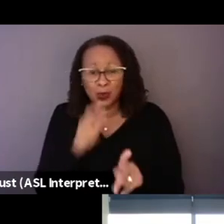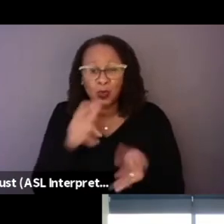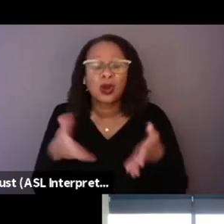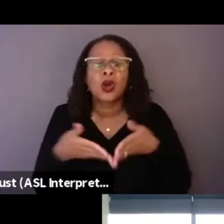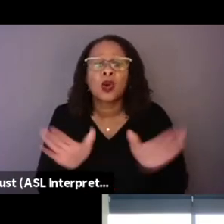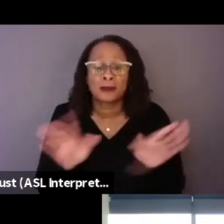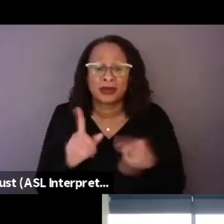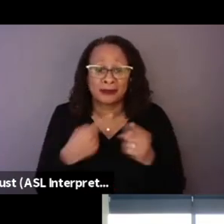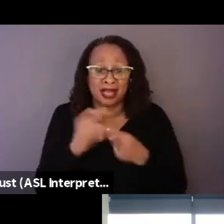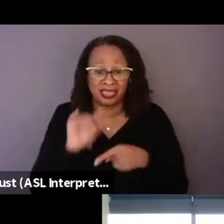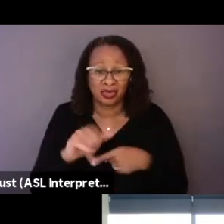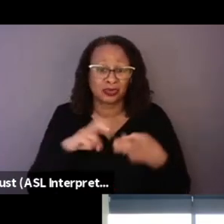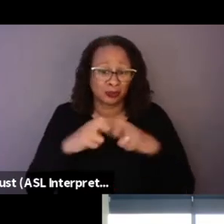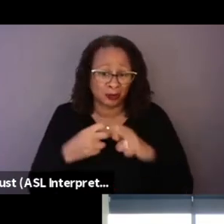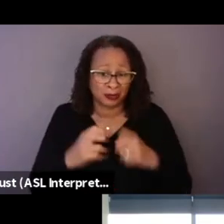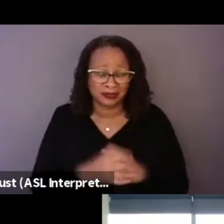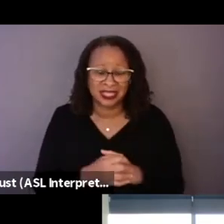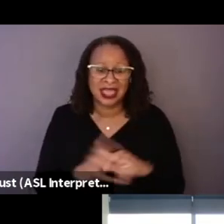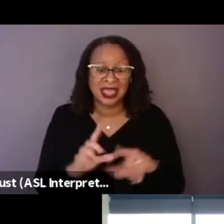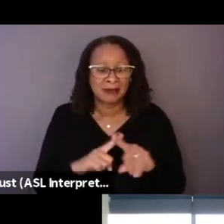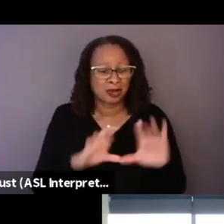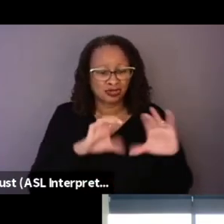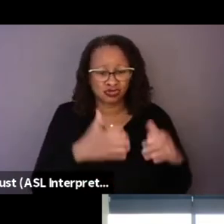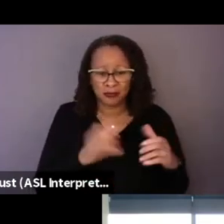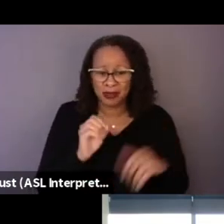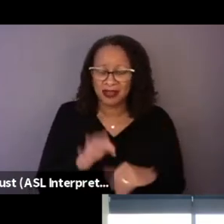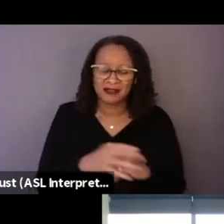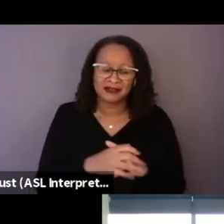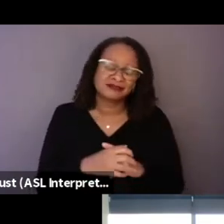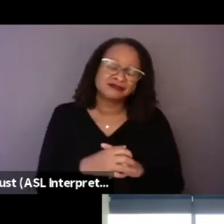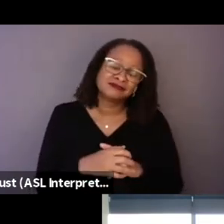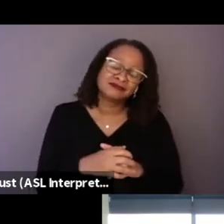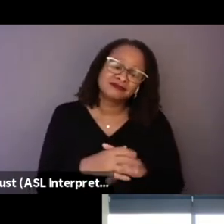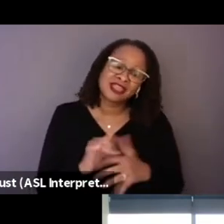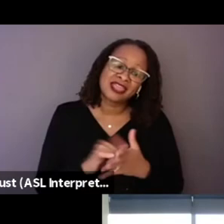But it's a group of maybe that they will feel seen